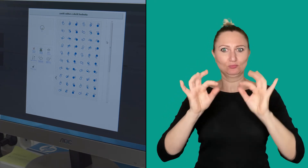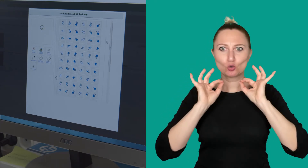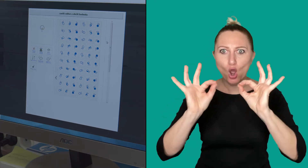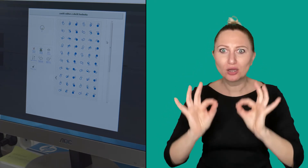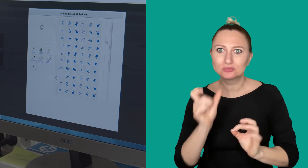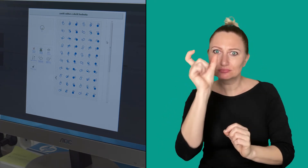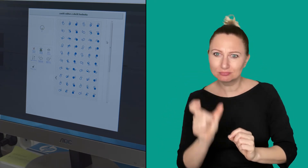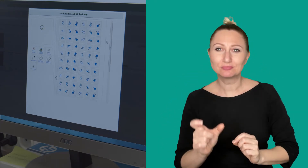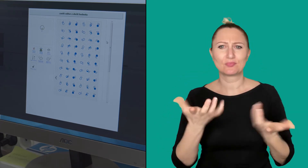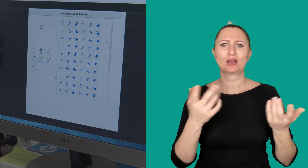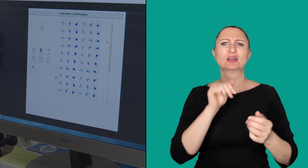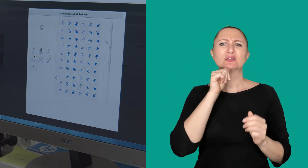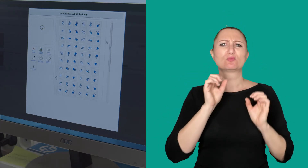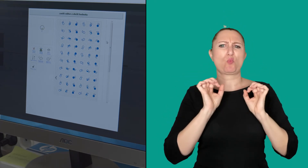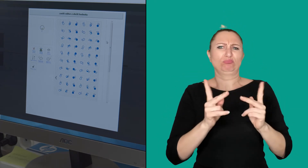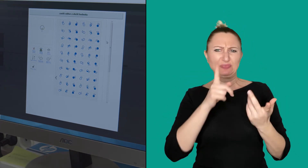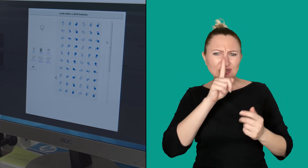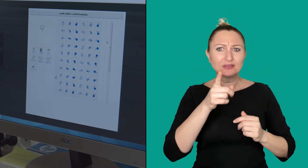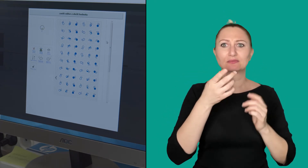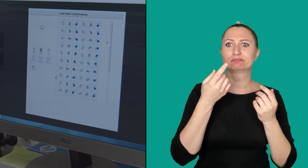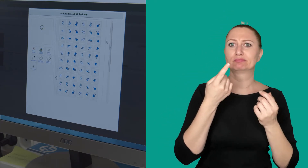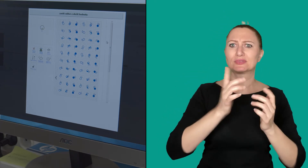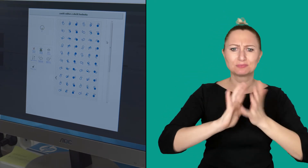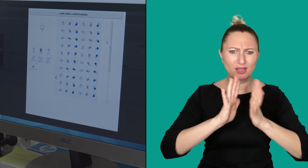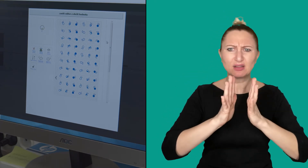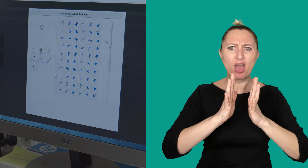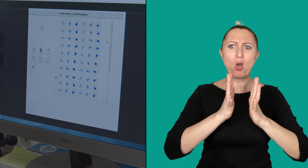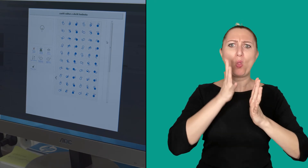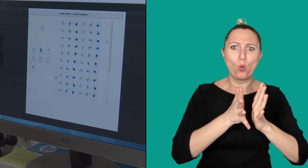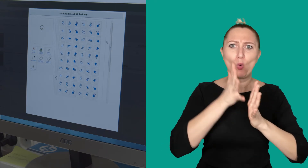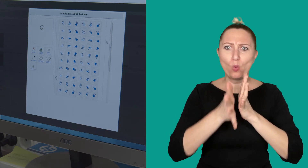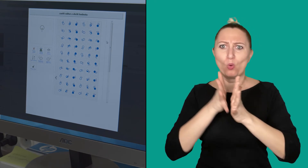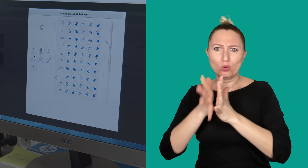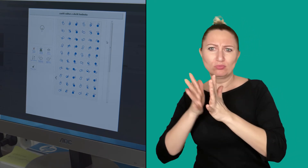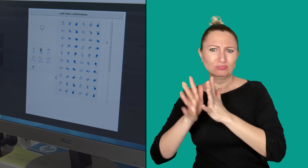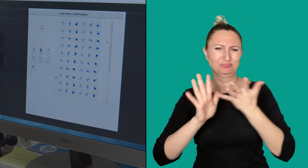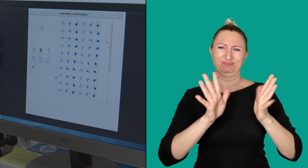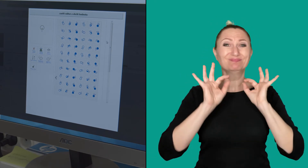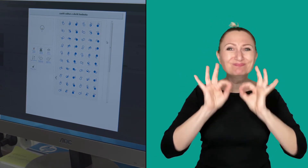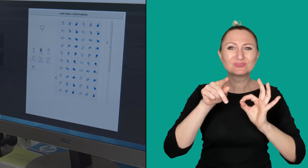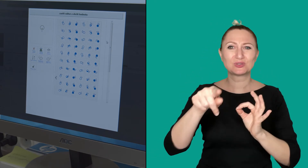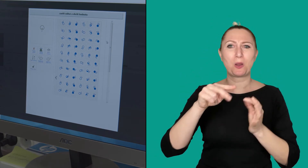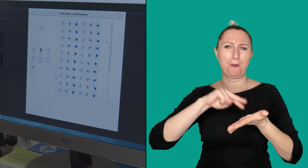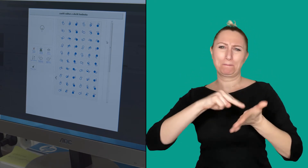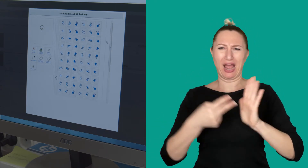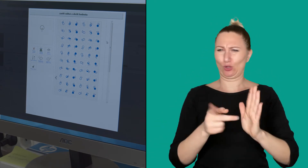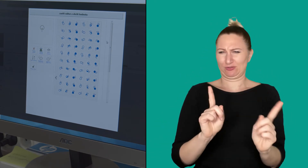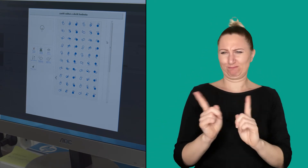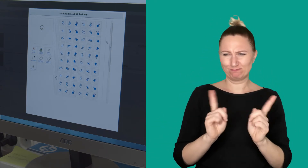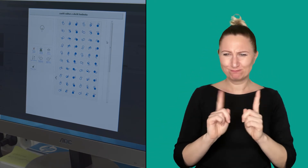such a procedure is correct. It is not good to assign a sign to each word; this is not the right method.